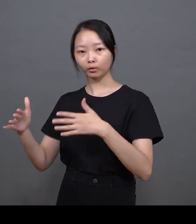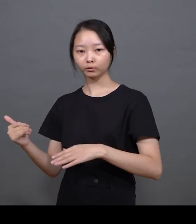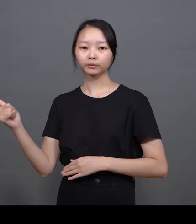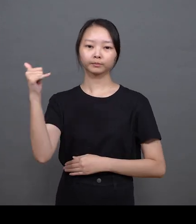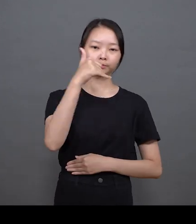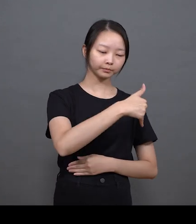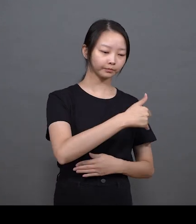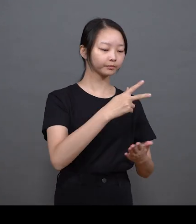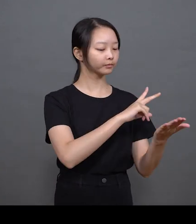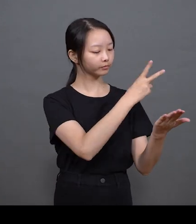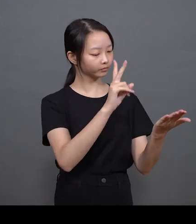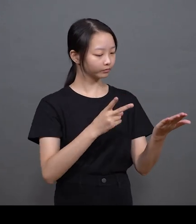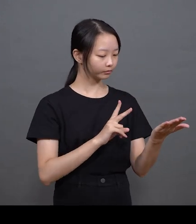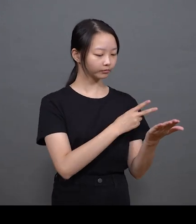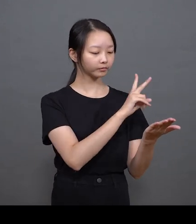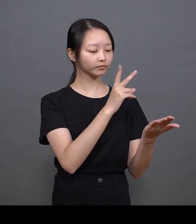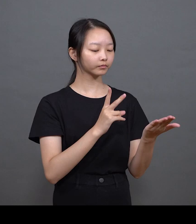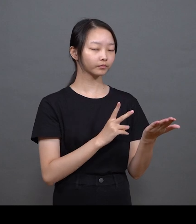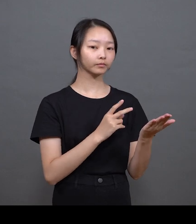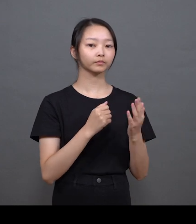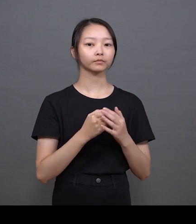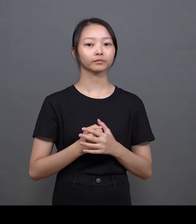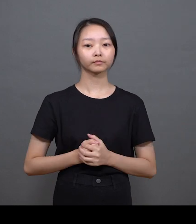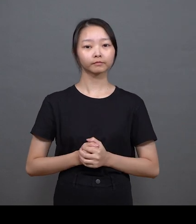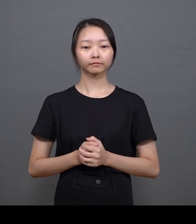I made changes after I came back to Hong Kong